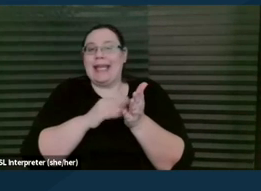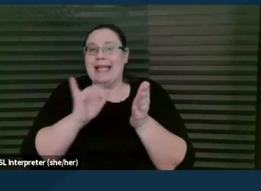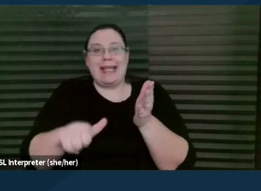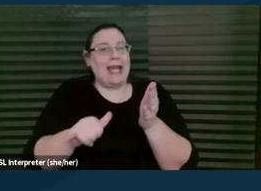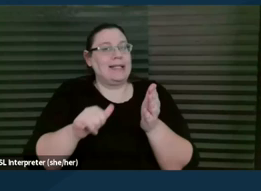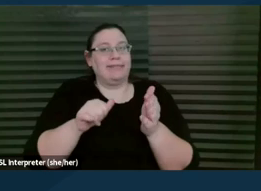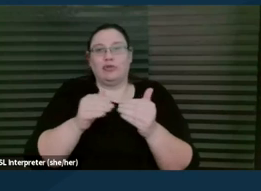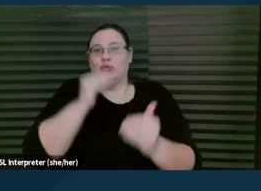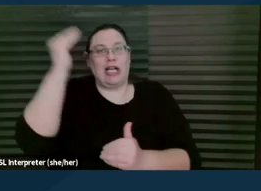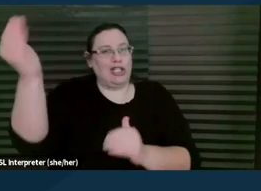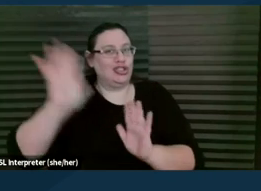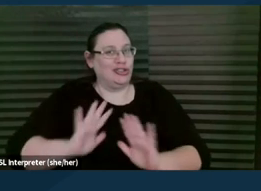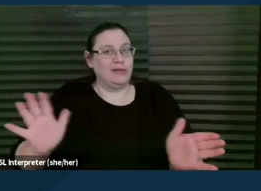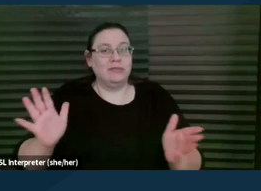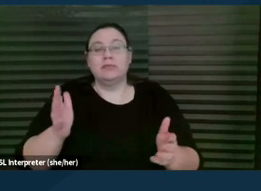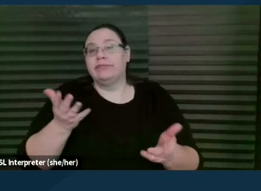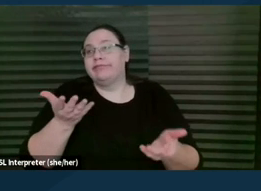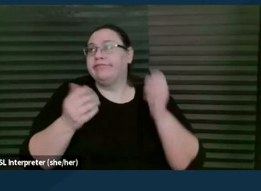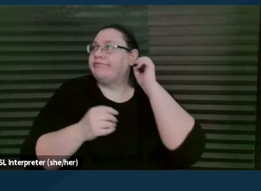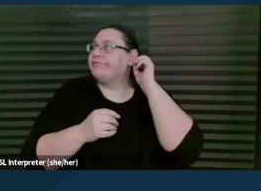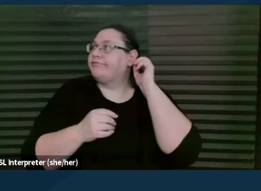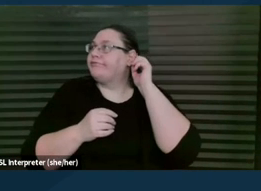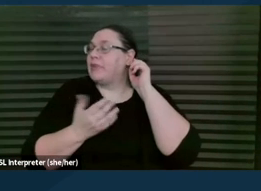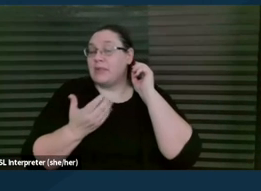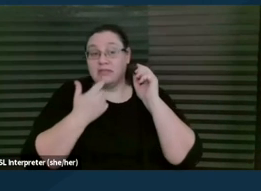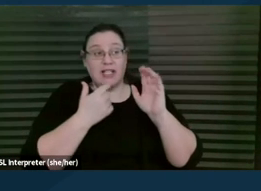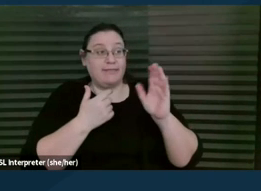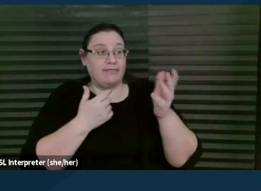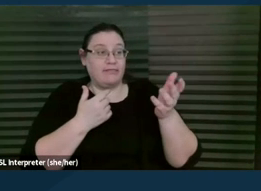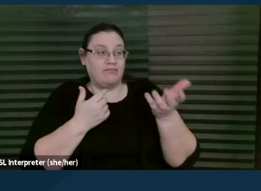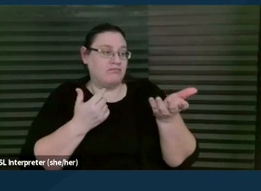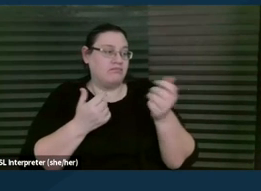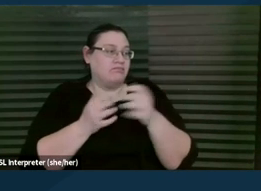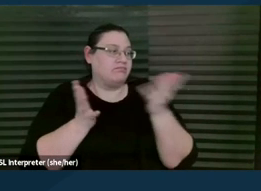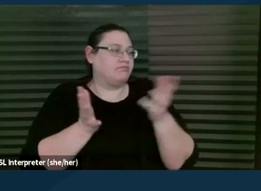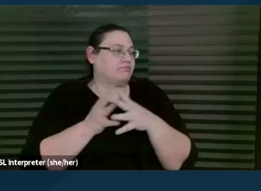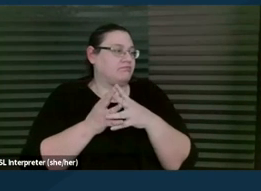I might ask something like, "Do you feel like you